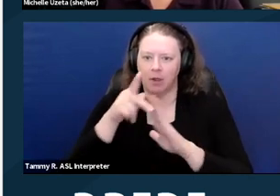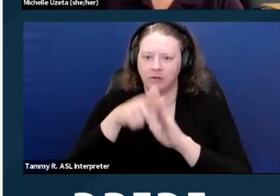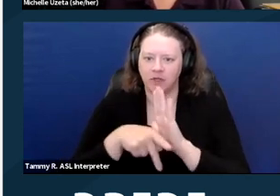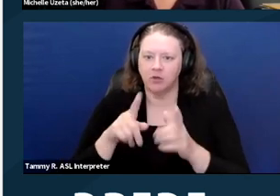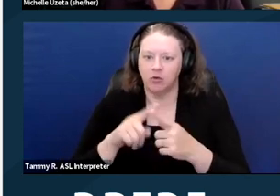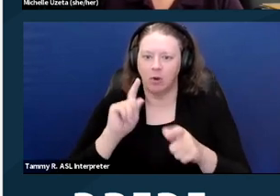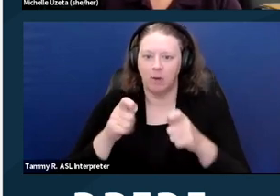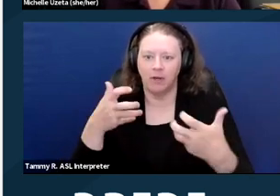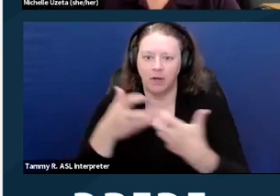Next slide please.